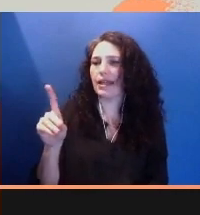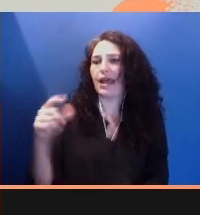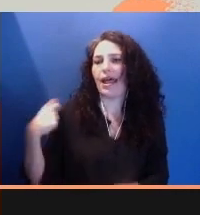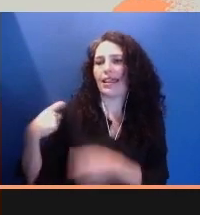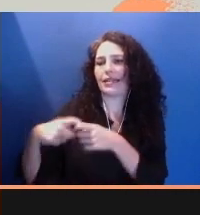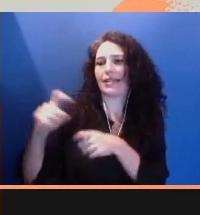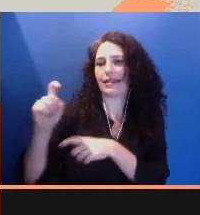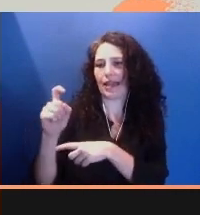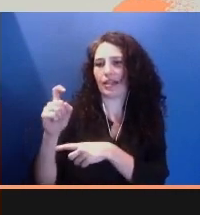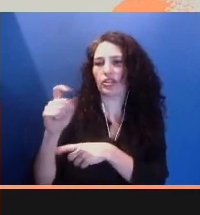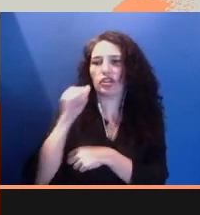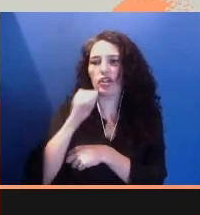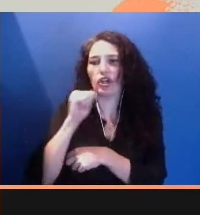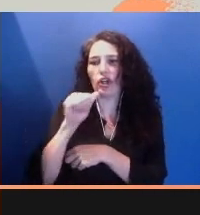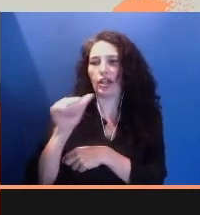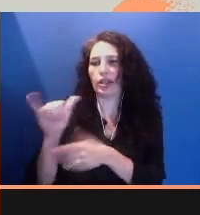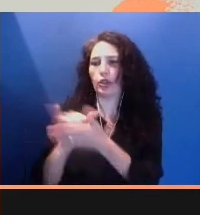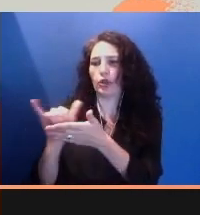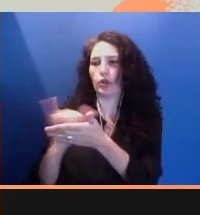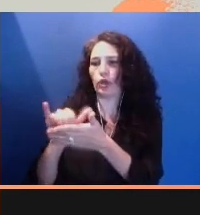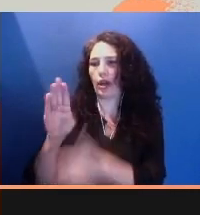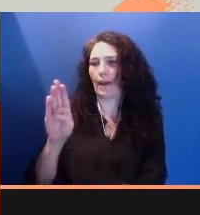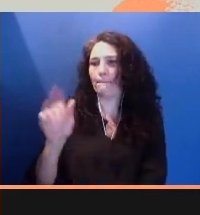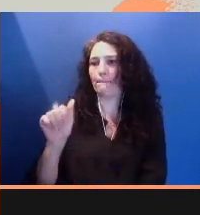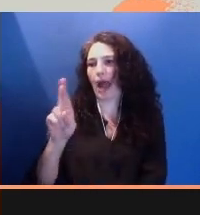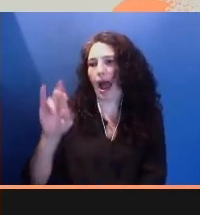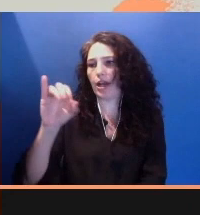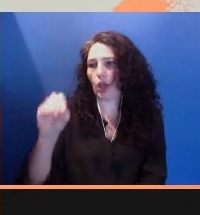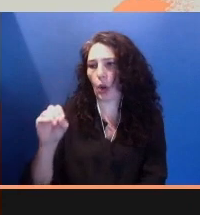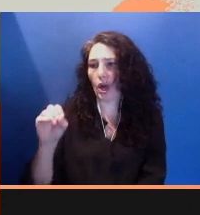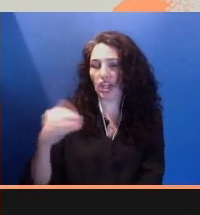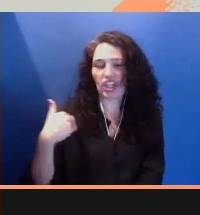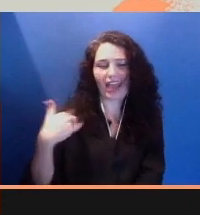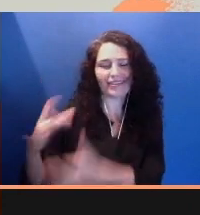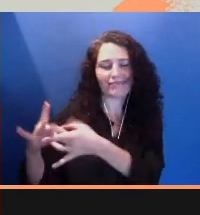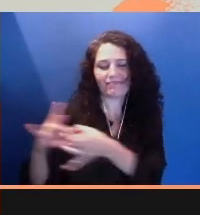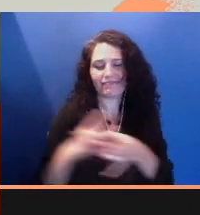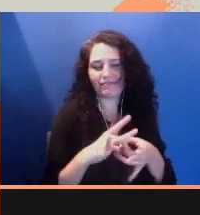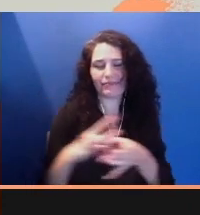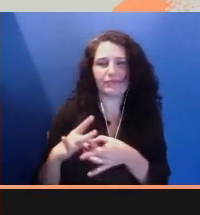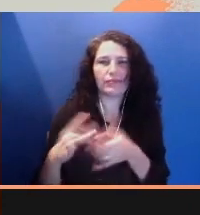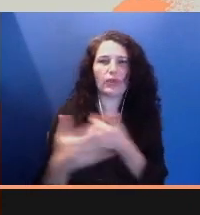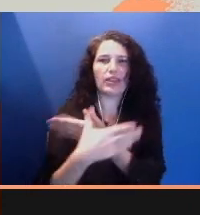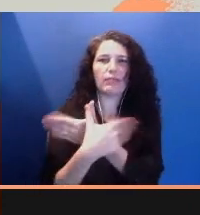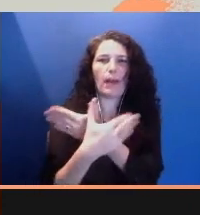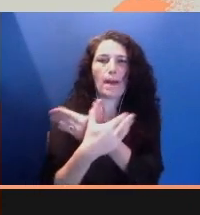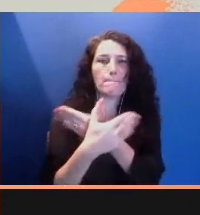Barrio, with a special connection to the monarch butterflies of her native Mexico transforms